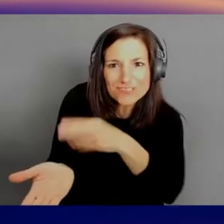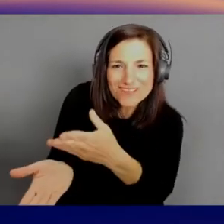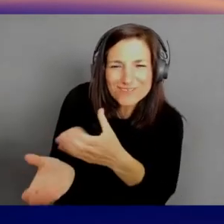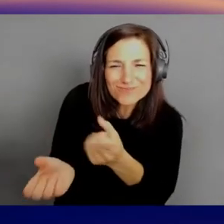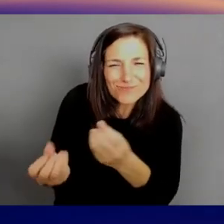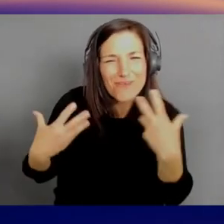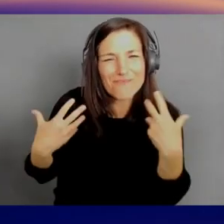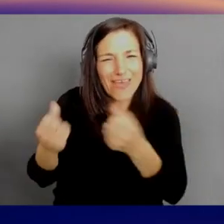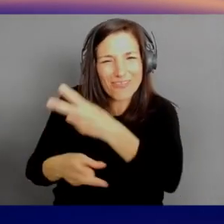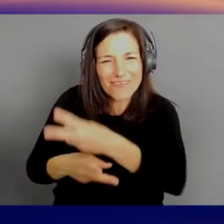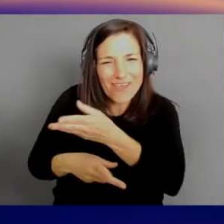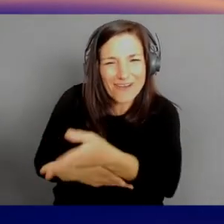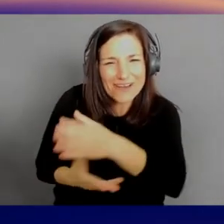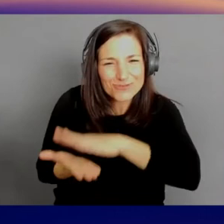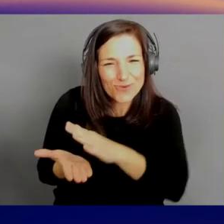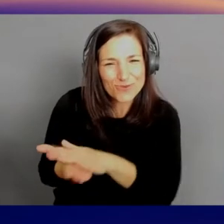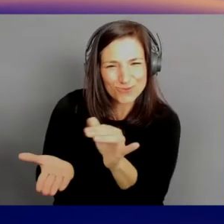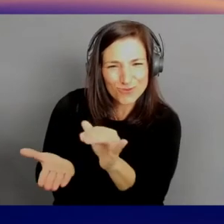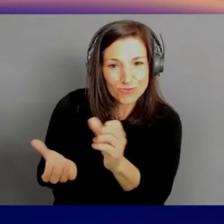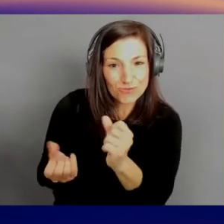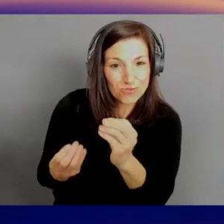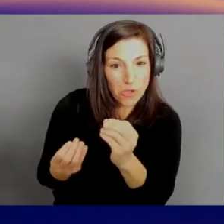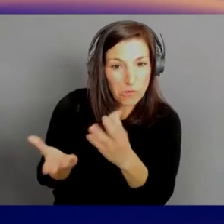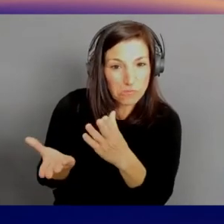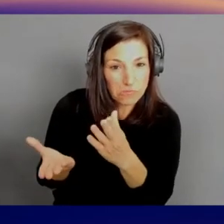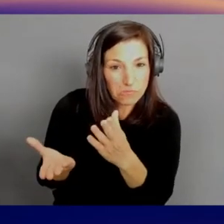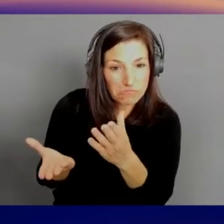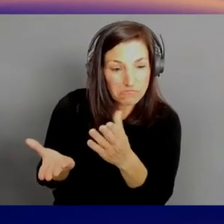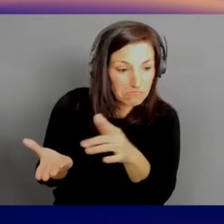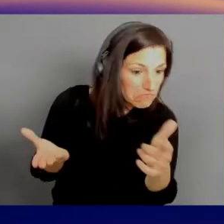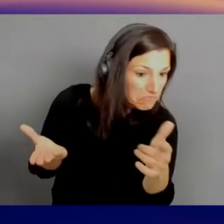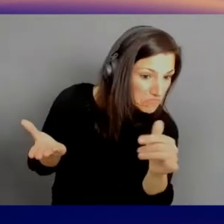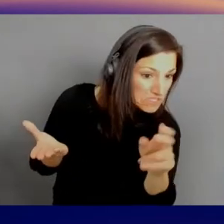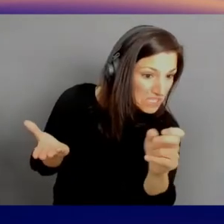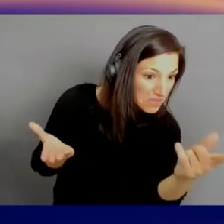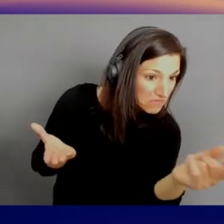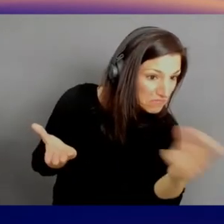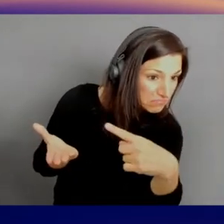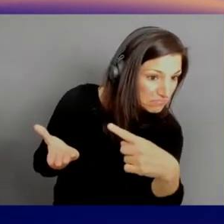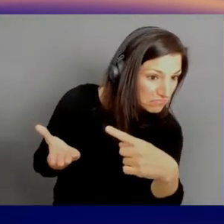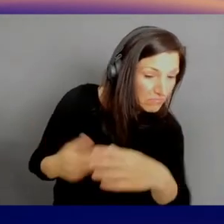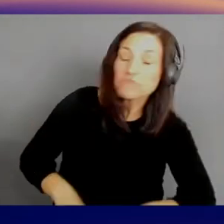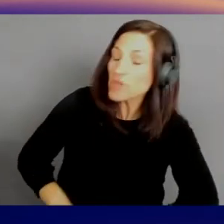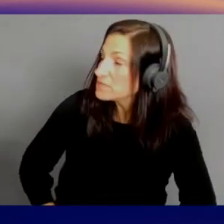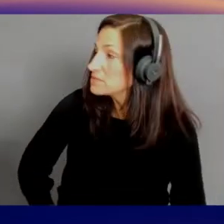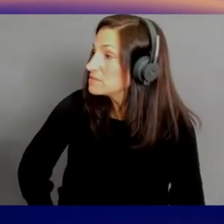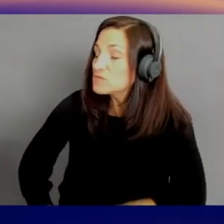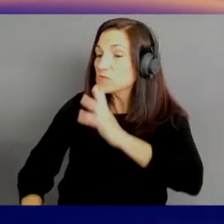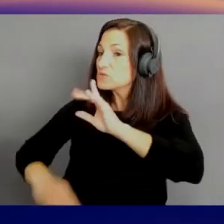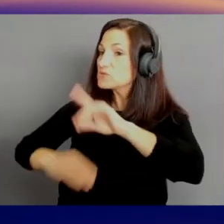So, Steve, you wanna ask a question? Since we're talking about trends, what are we seeing over the next five years?